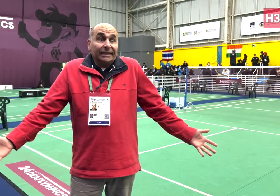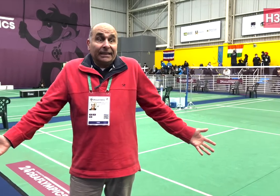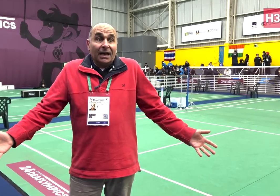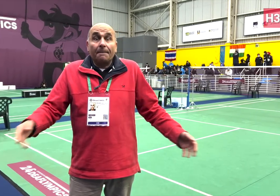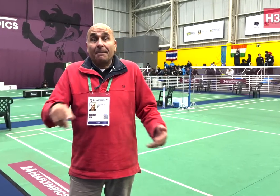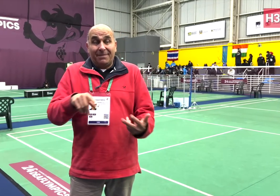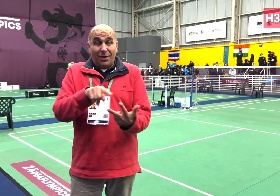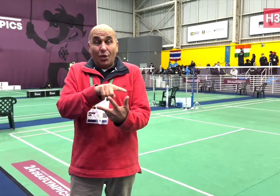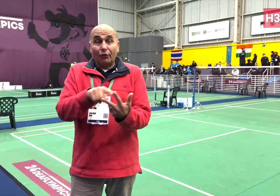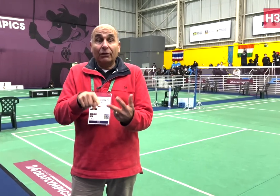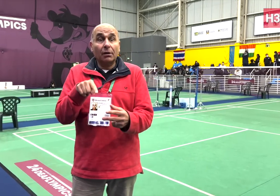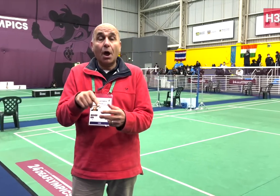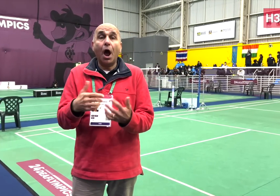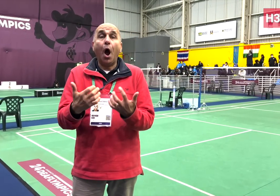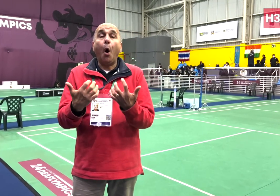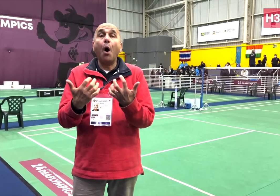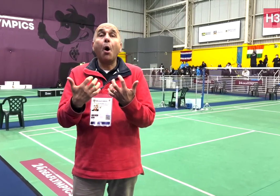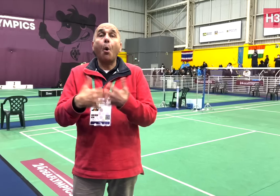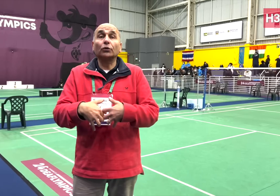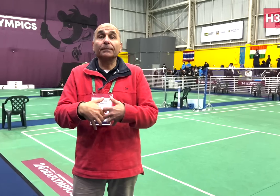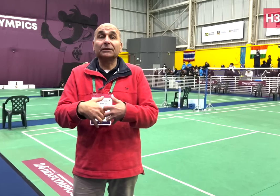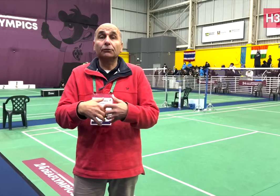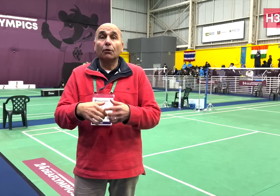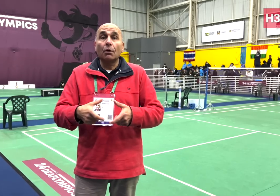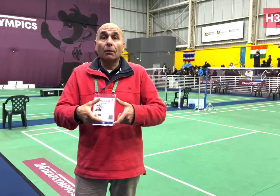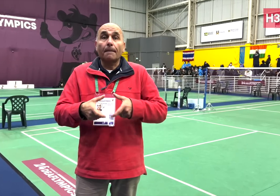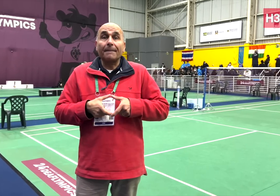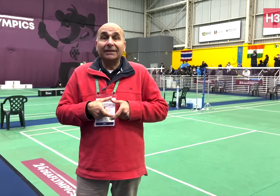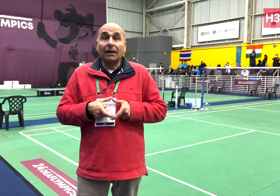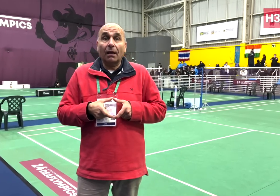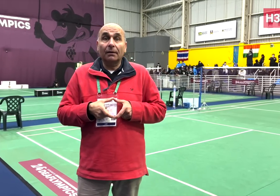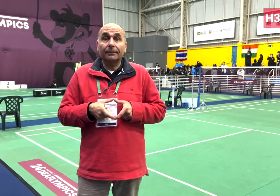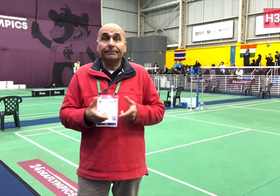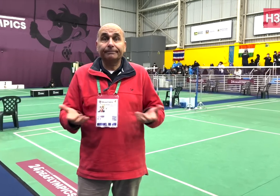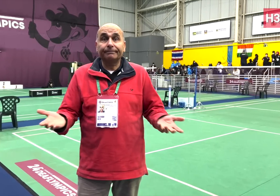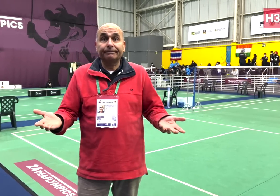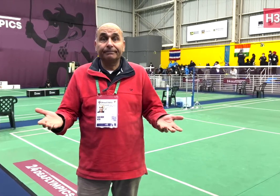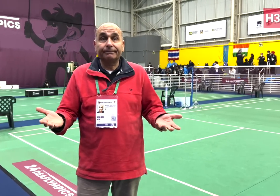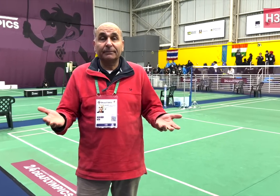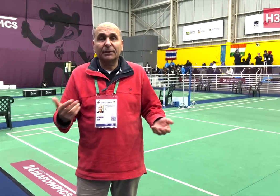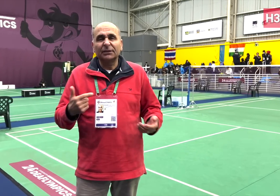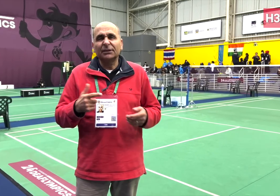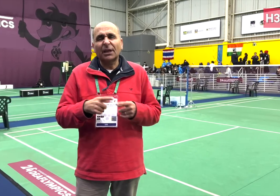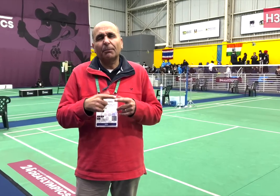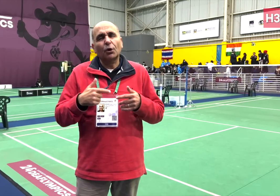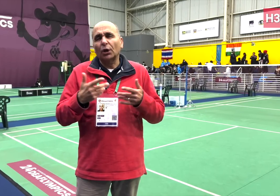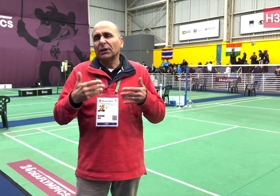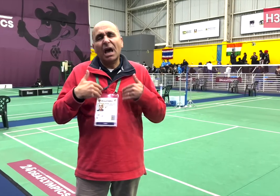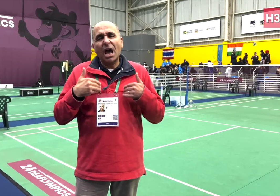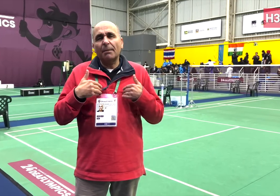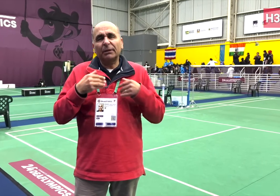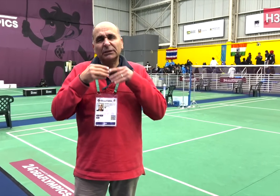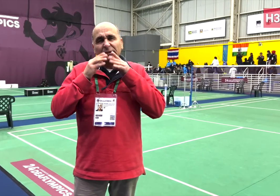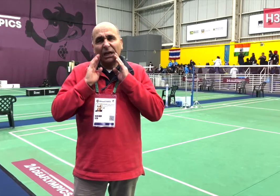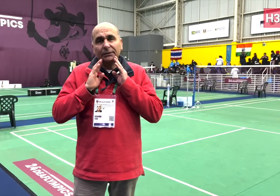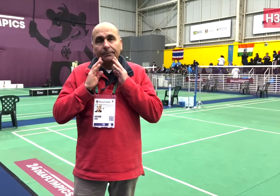their chance of winning medals. It’s very unfortunate.